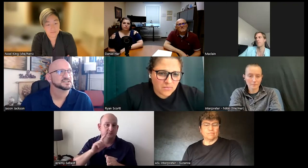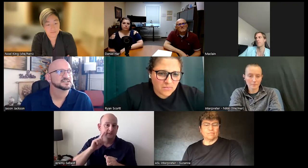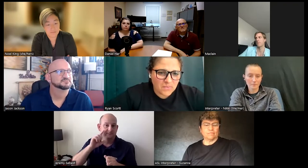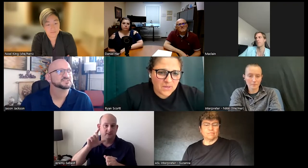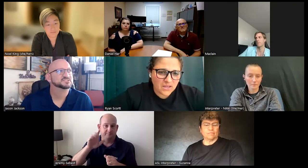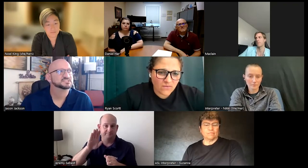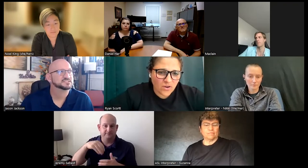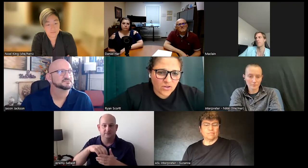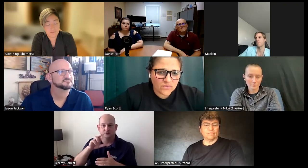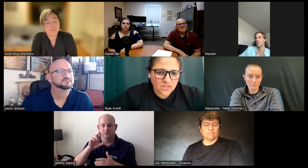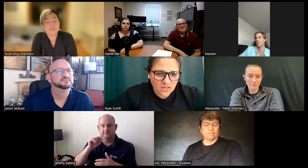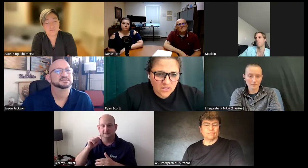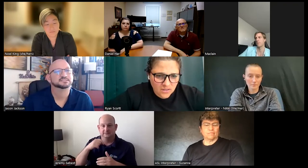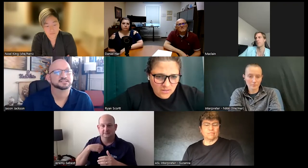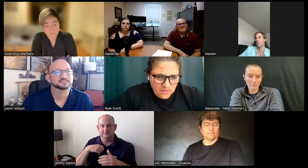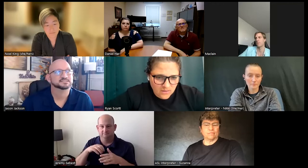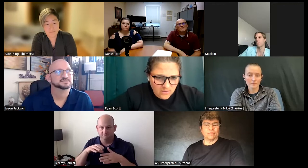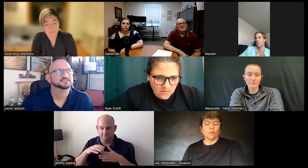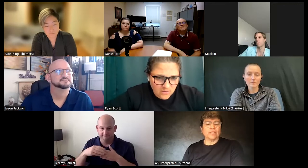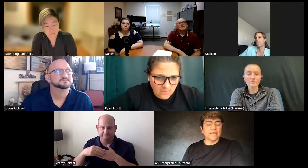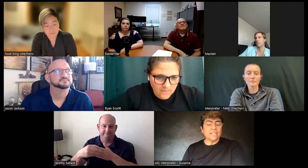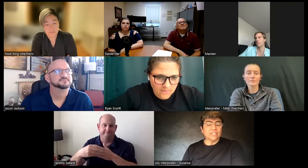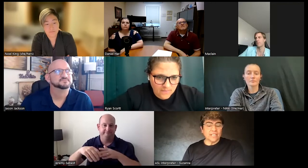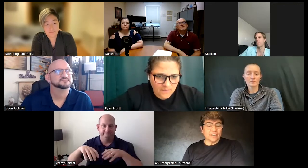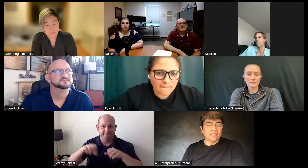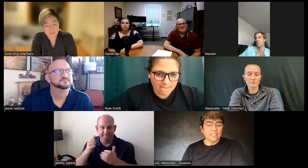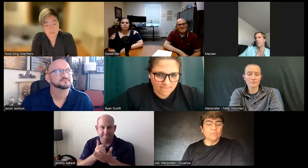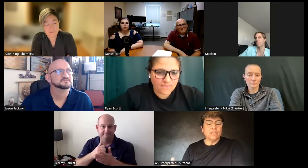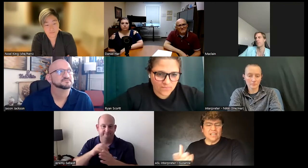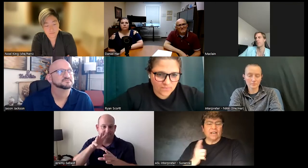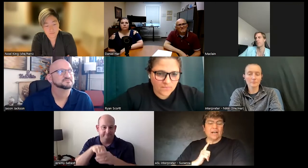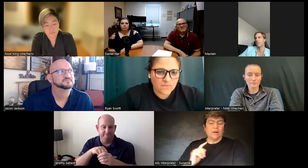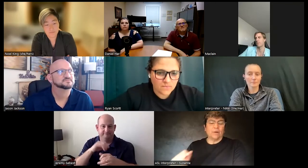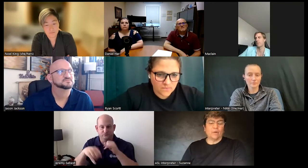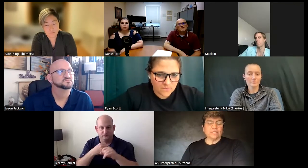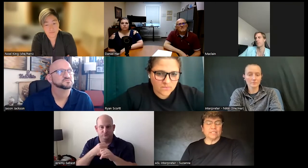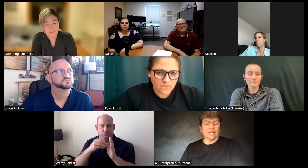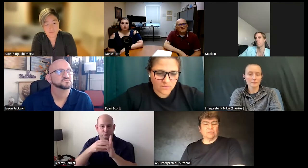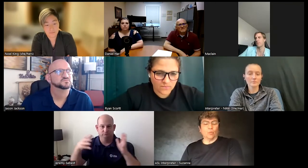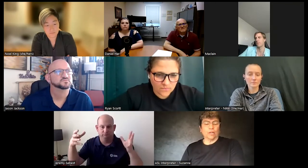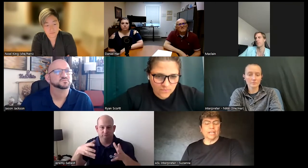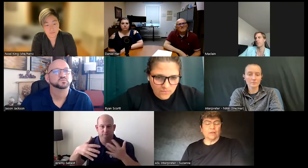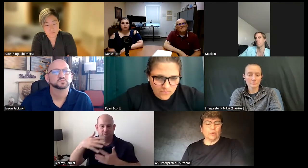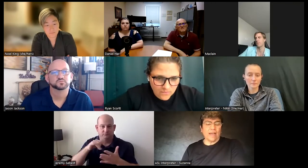being involved an Asian deaf Club I was working with